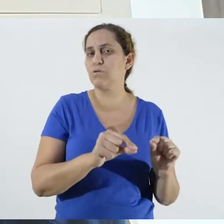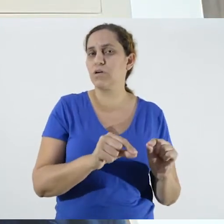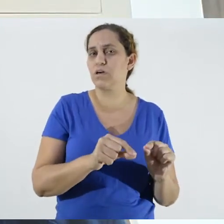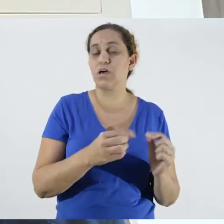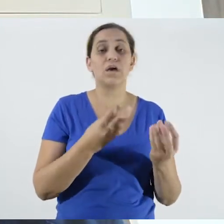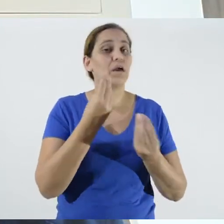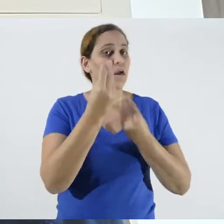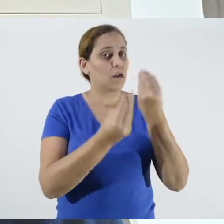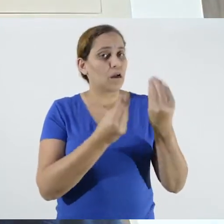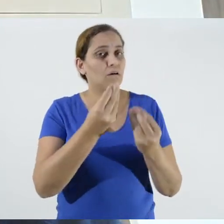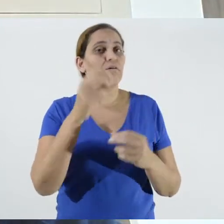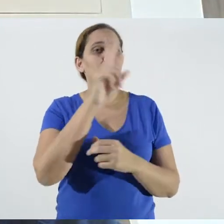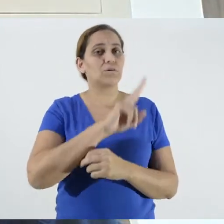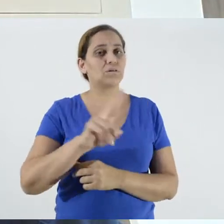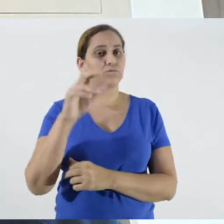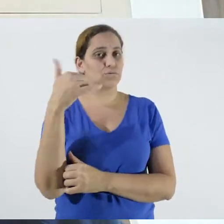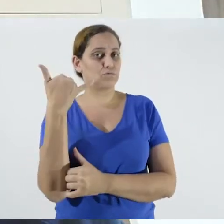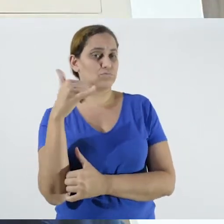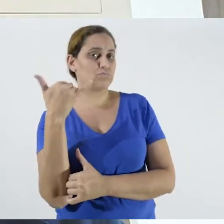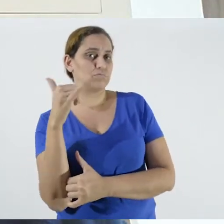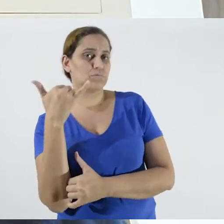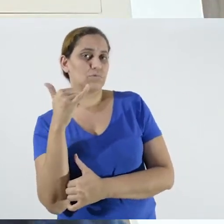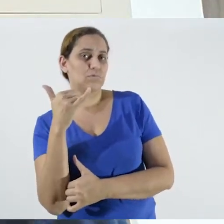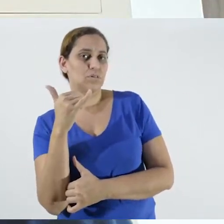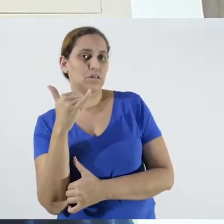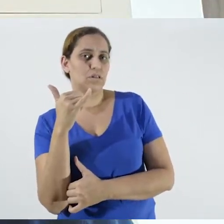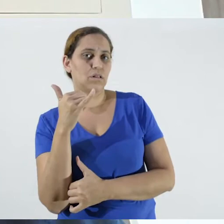cell plan that they have on average,